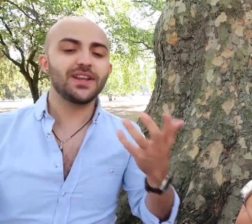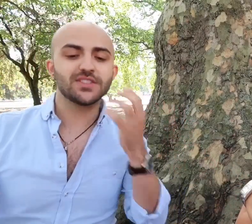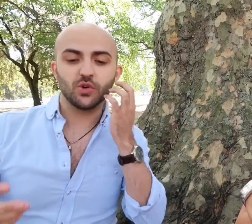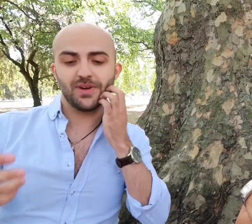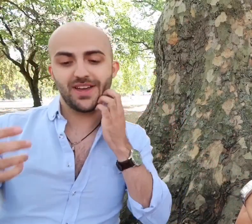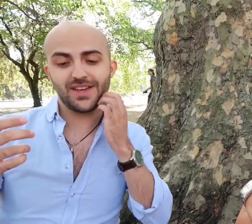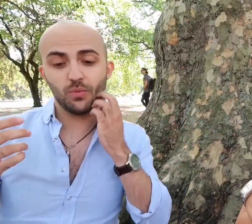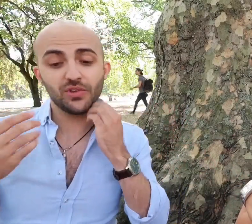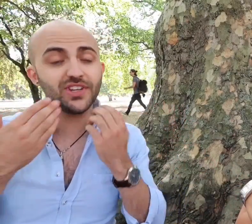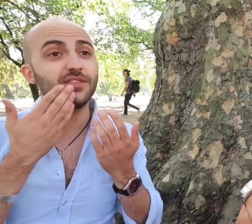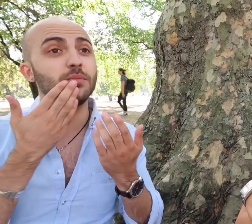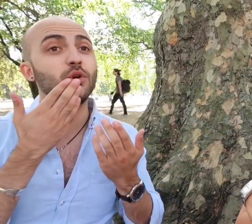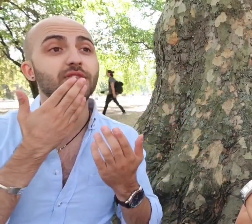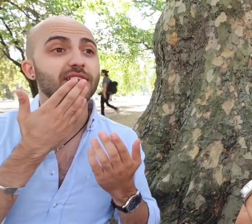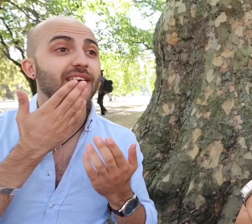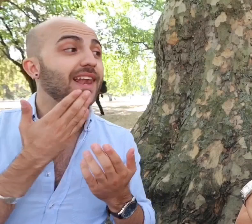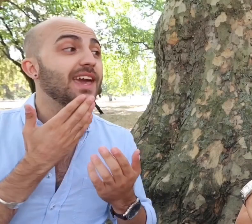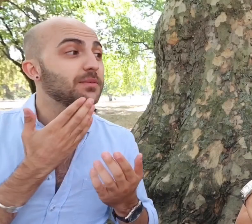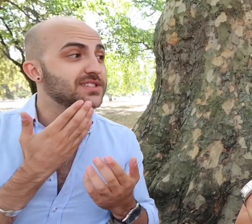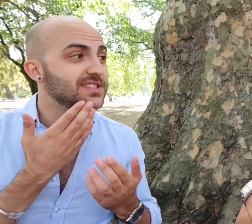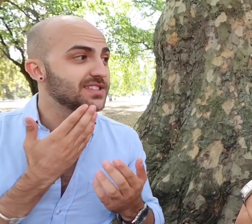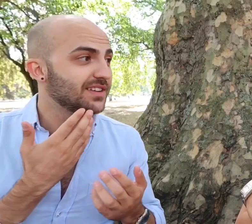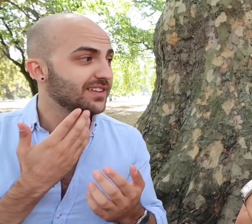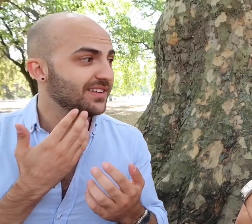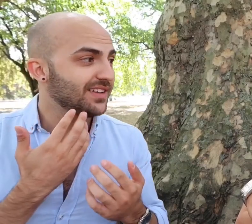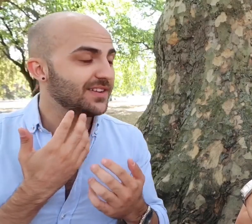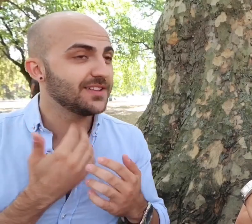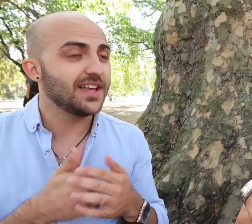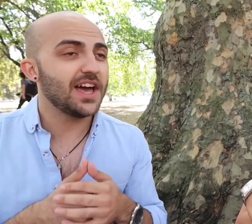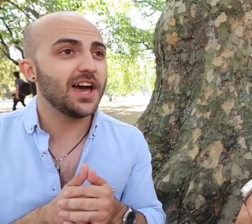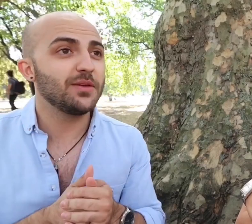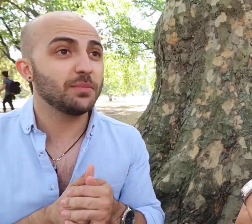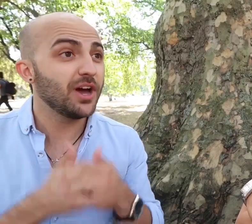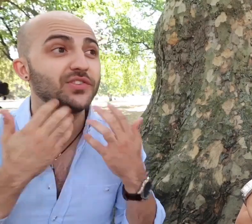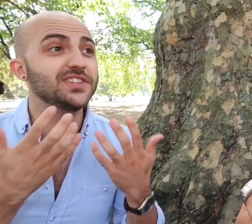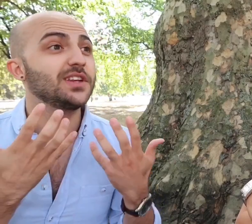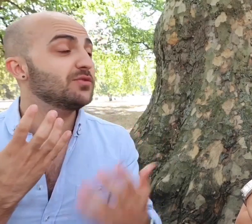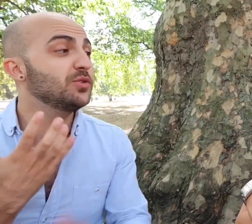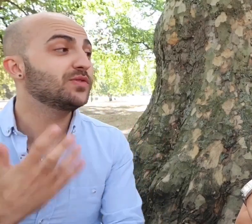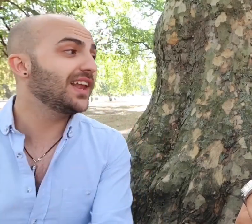political but wasn't even moving their lips.. the person didn't even move their